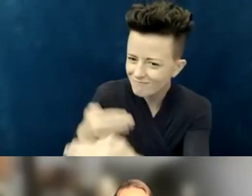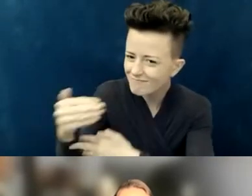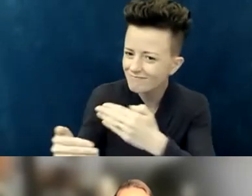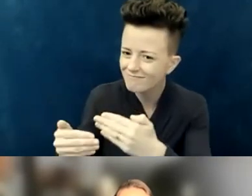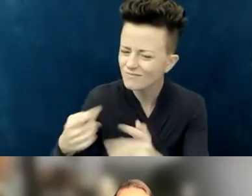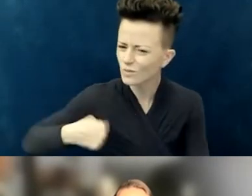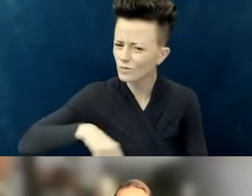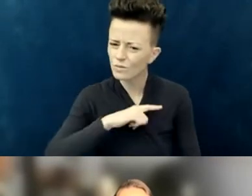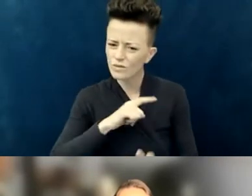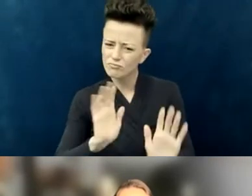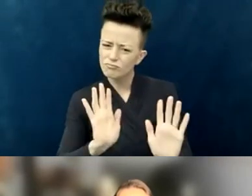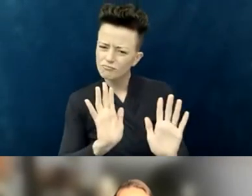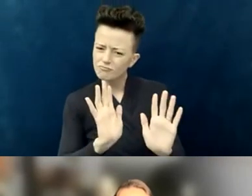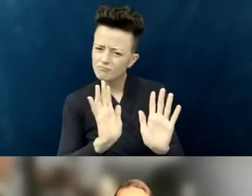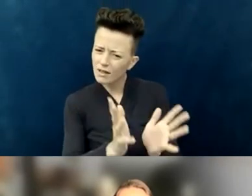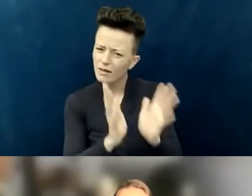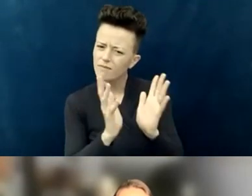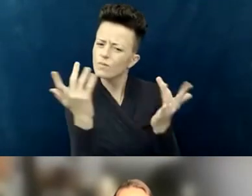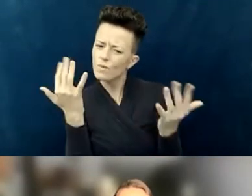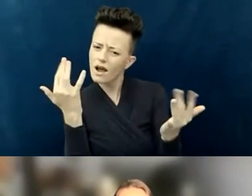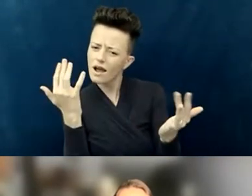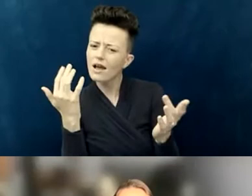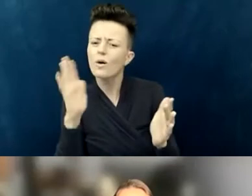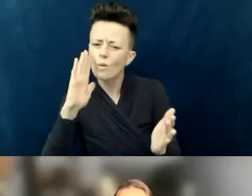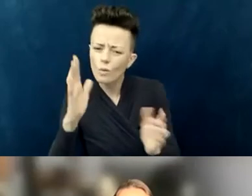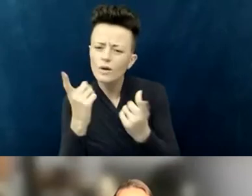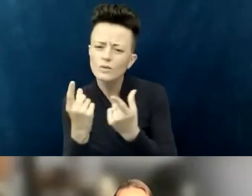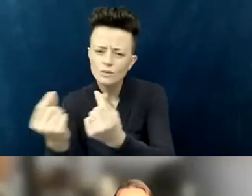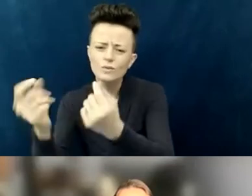One Sunday after the service,